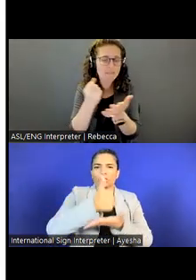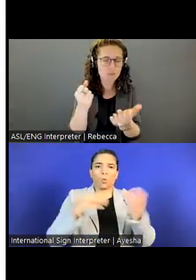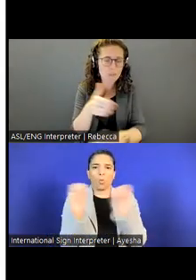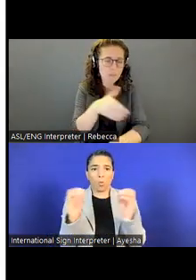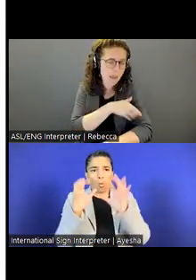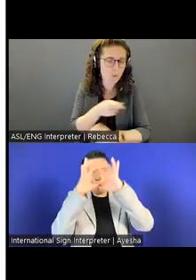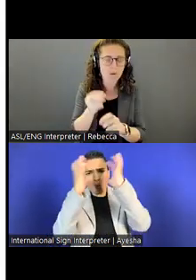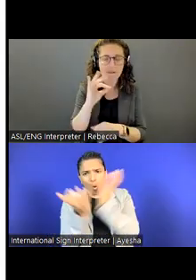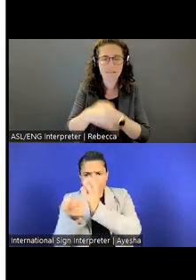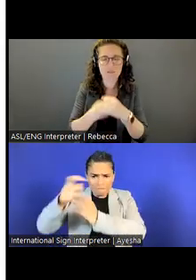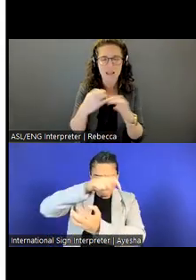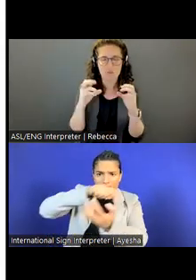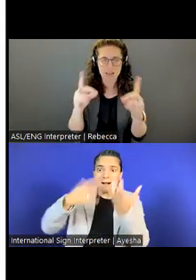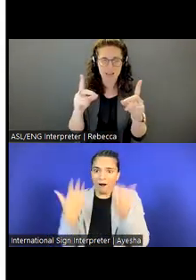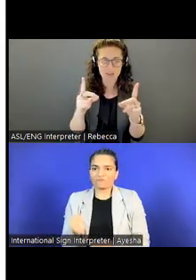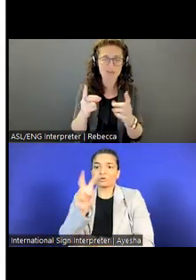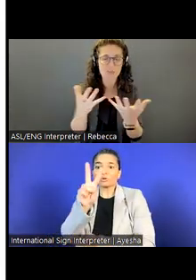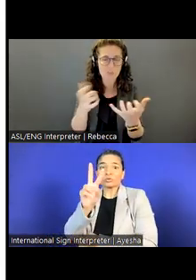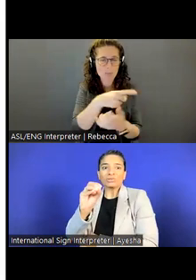to thrive in today's interconnected world.